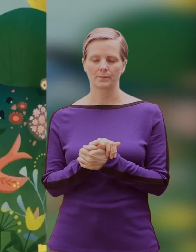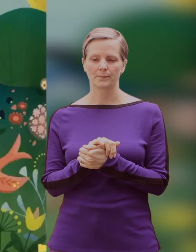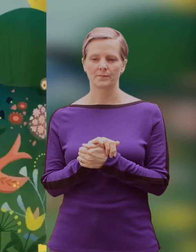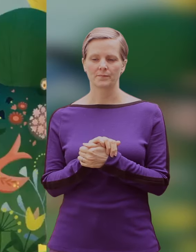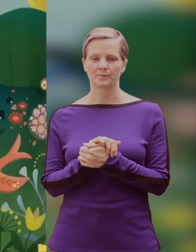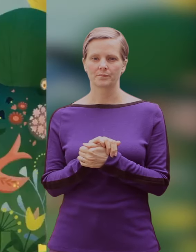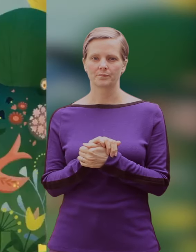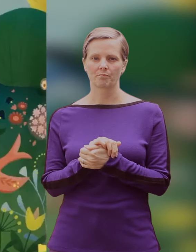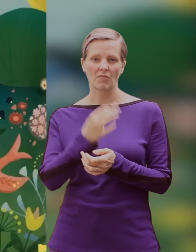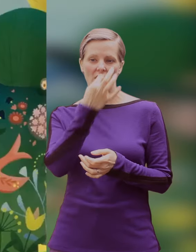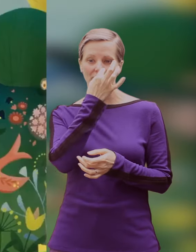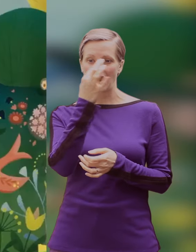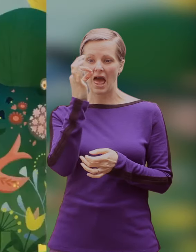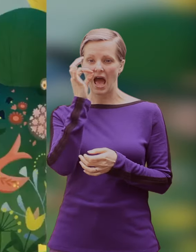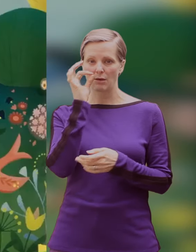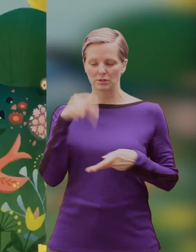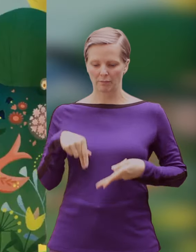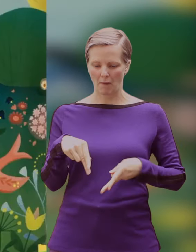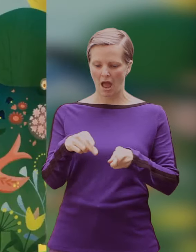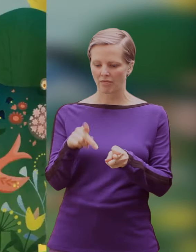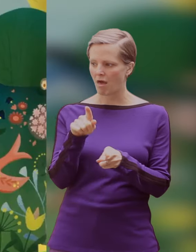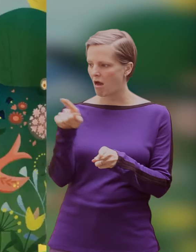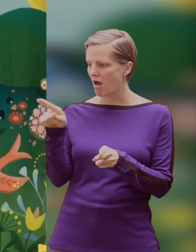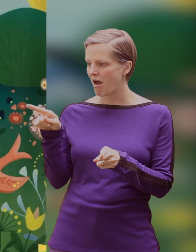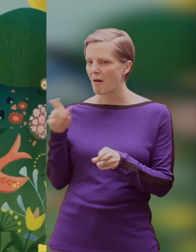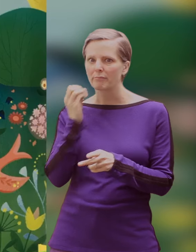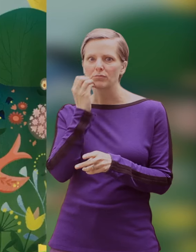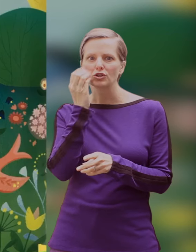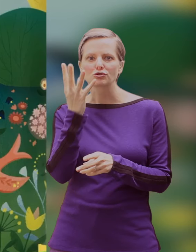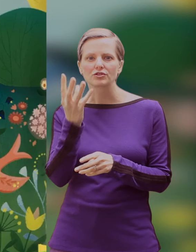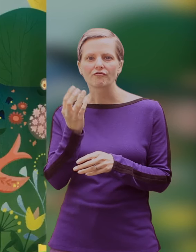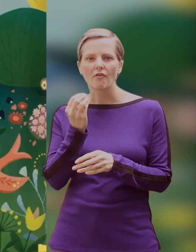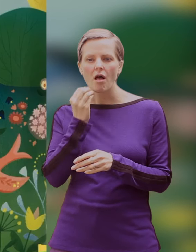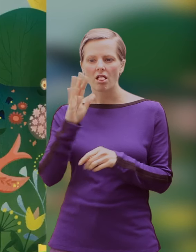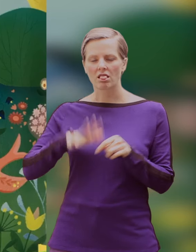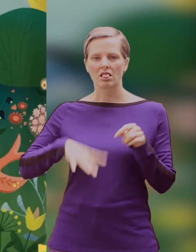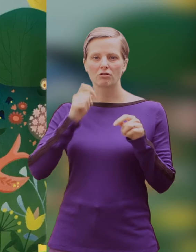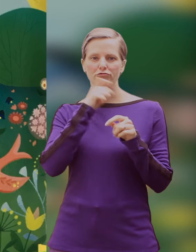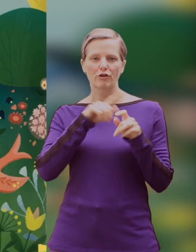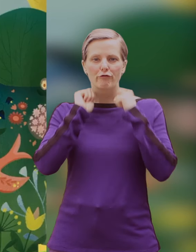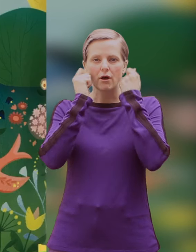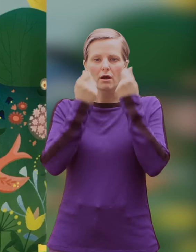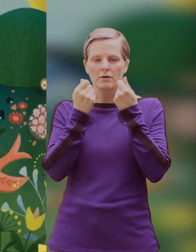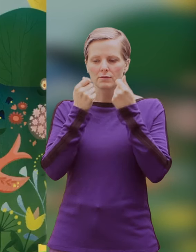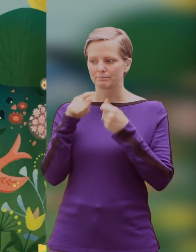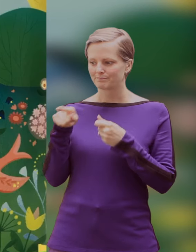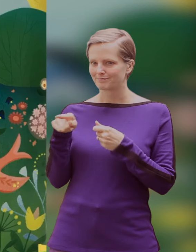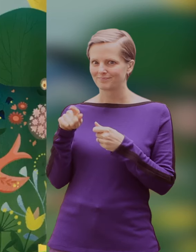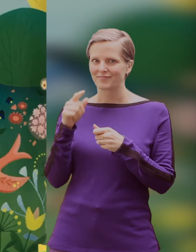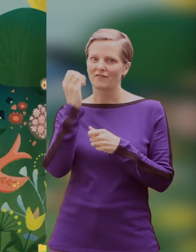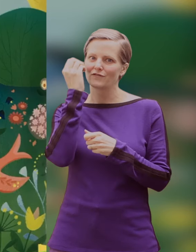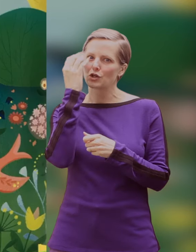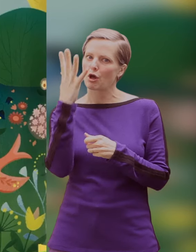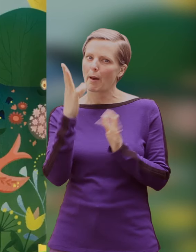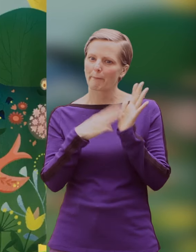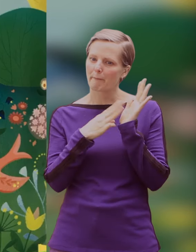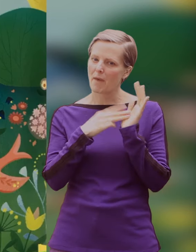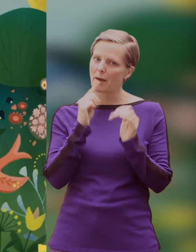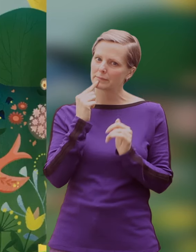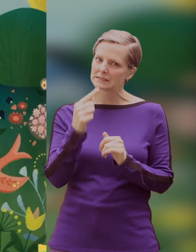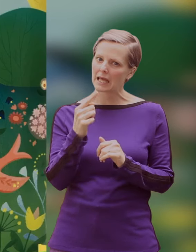The flowers along the path was so beautiful that Little Red Riding Hood soon forgot her mother's words.